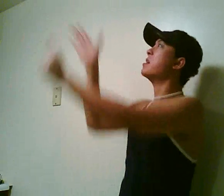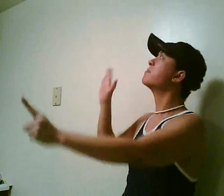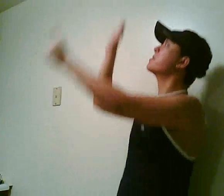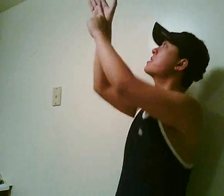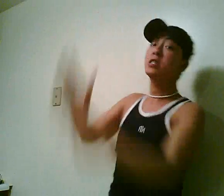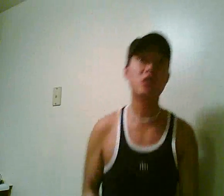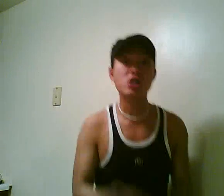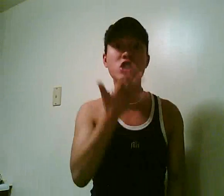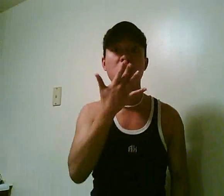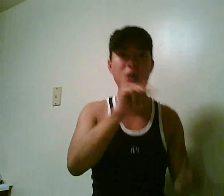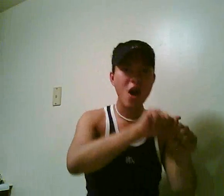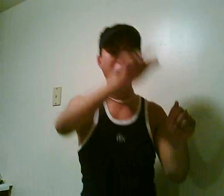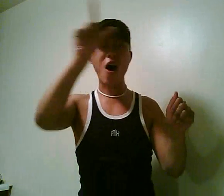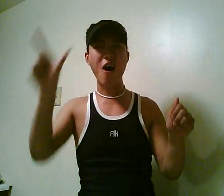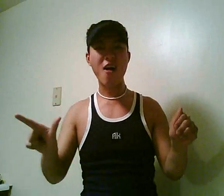Its colors are all colors of the rainbow!